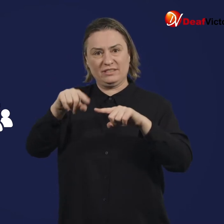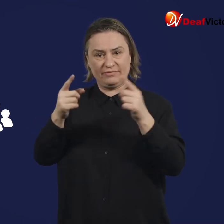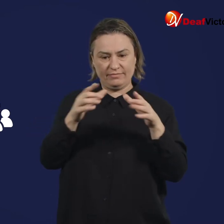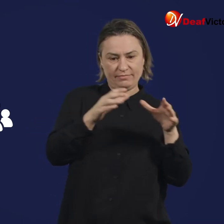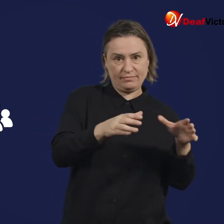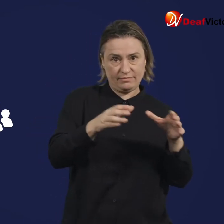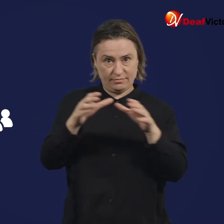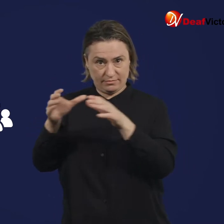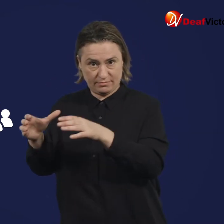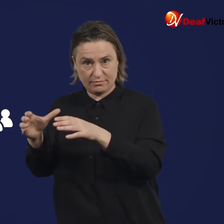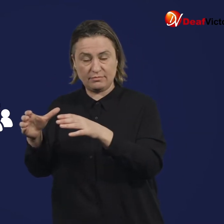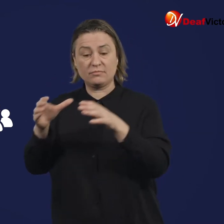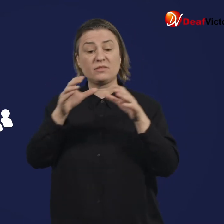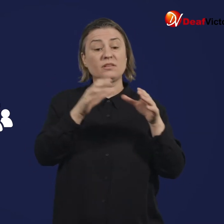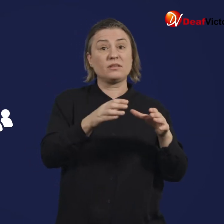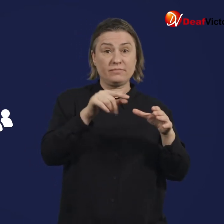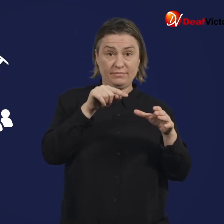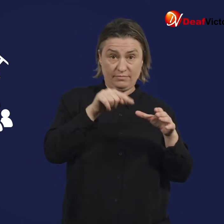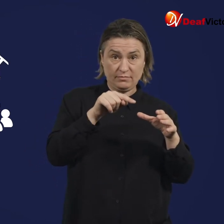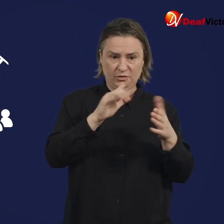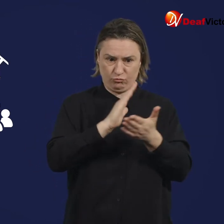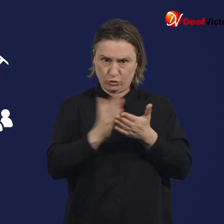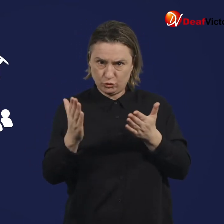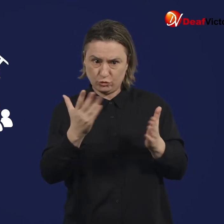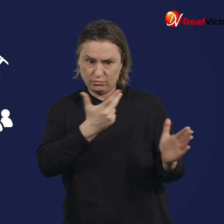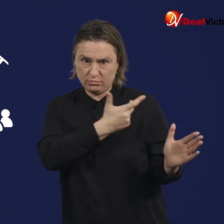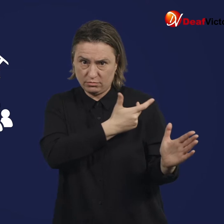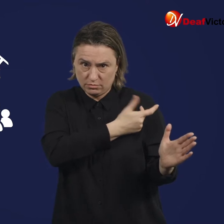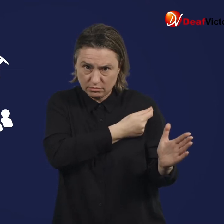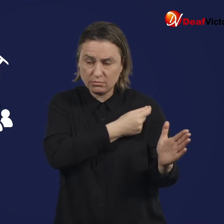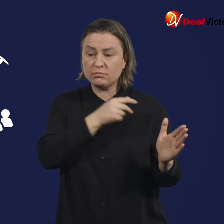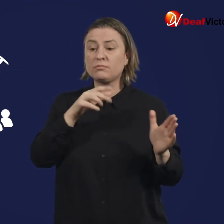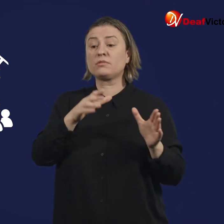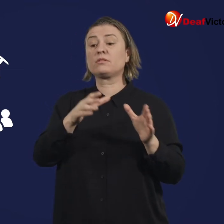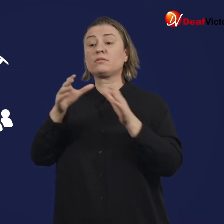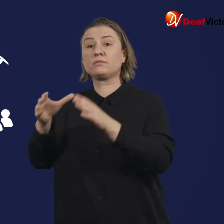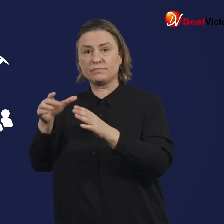During this phase, the participants are split into two groups. The first group of participants are given a dose of the vaccination that is being trialed,